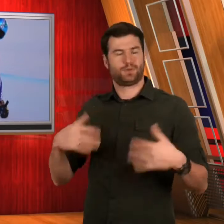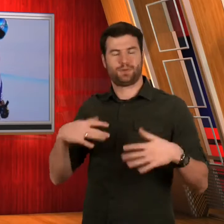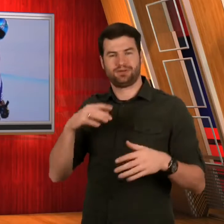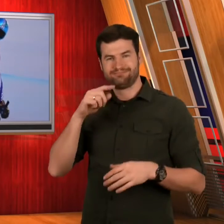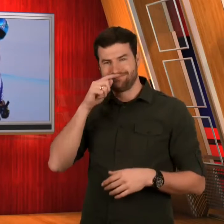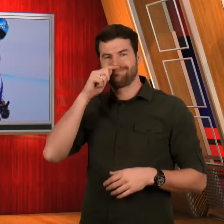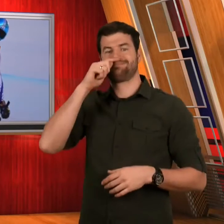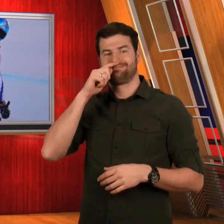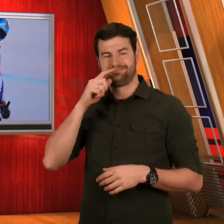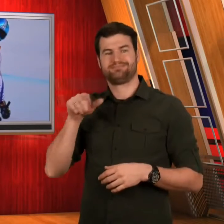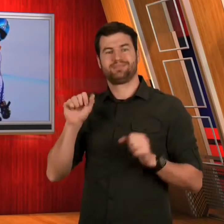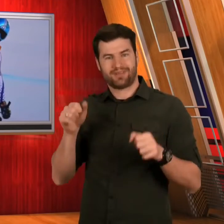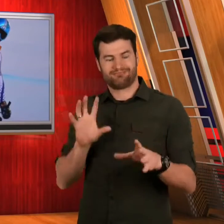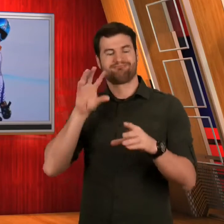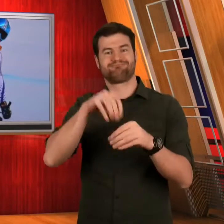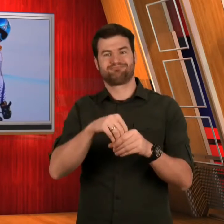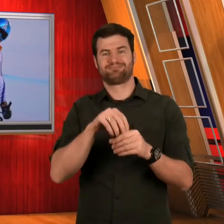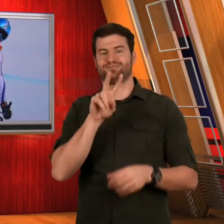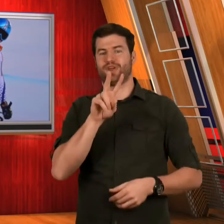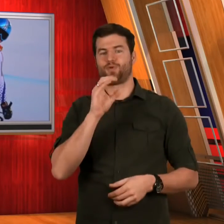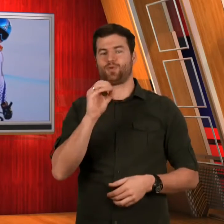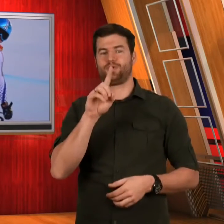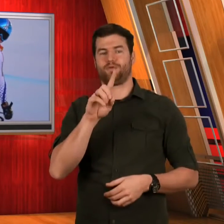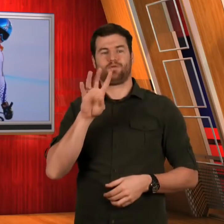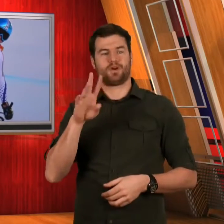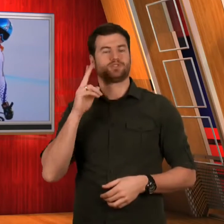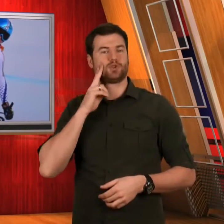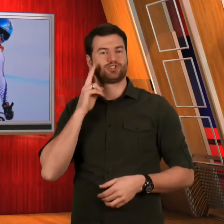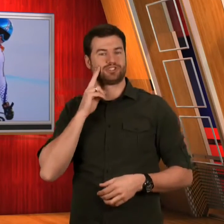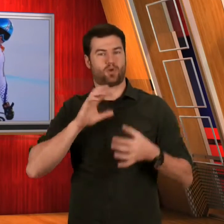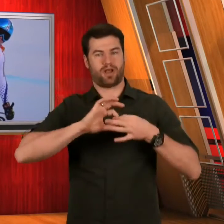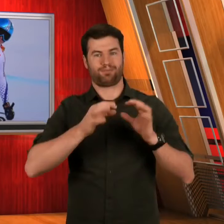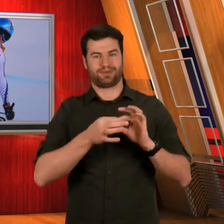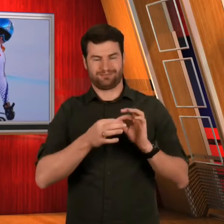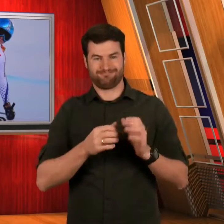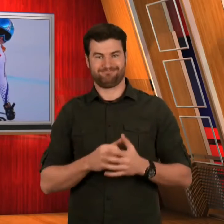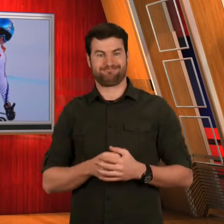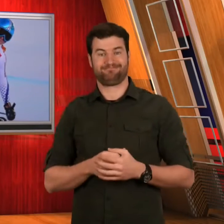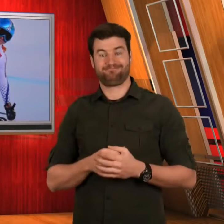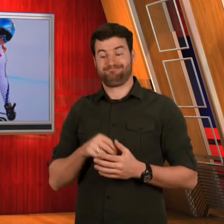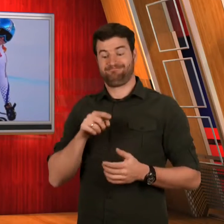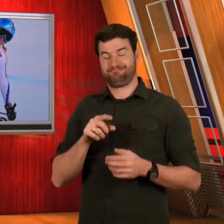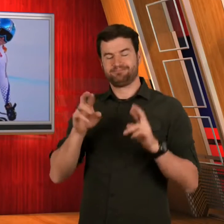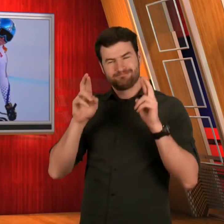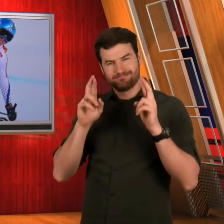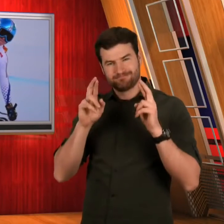She is very proud of her achievements at the 2014 Sochi Olympics